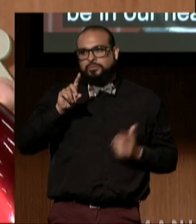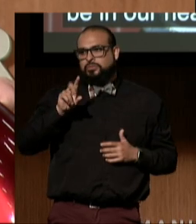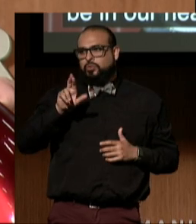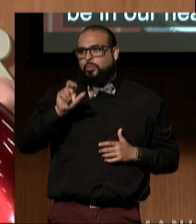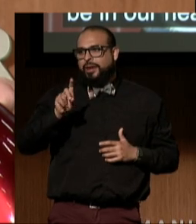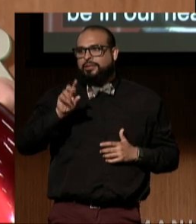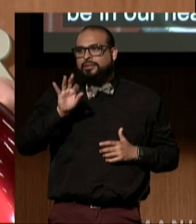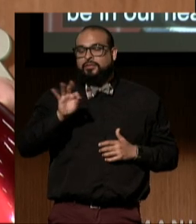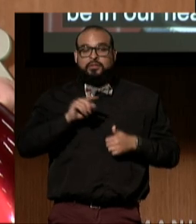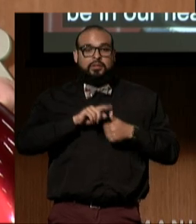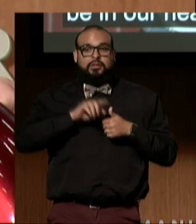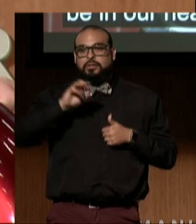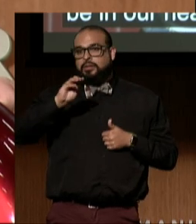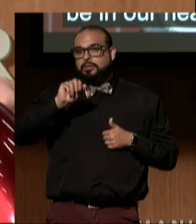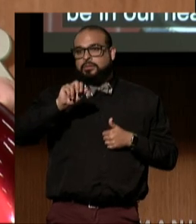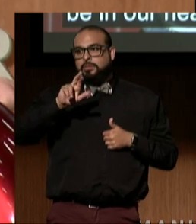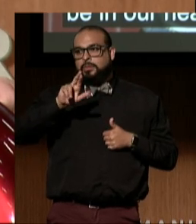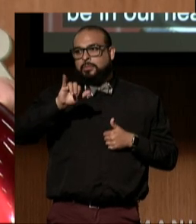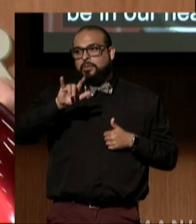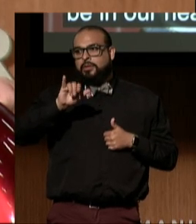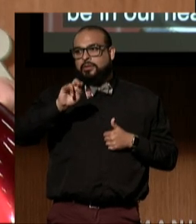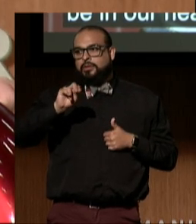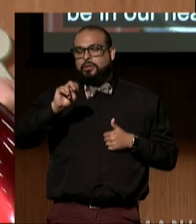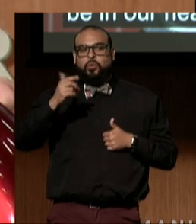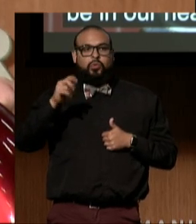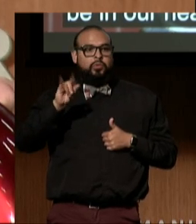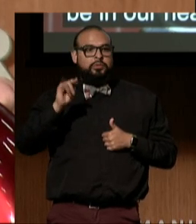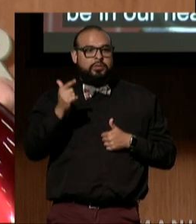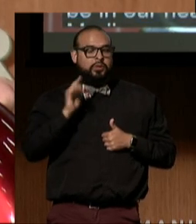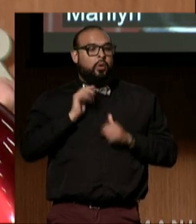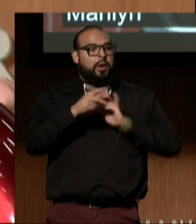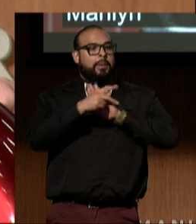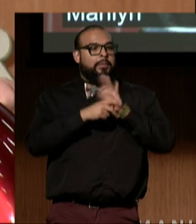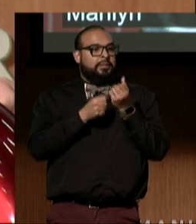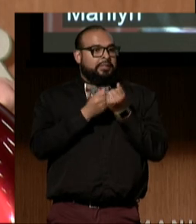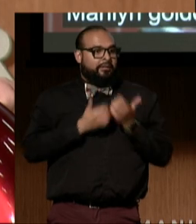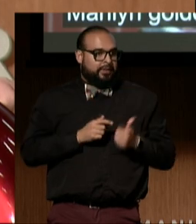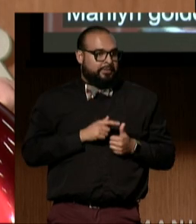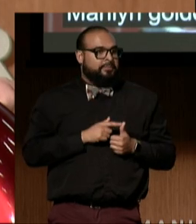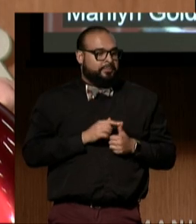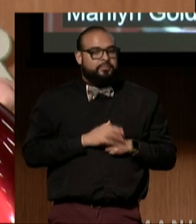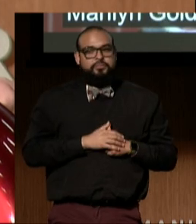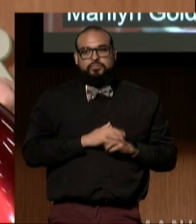Marilyn Golden, our policy advocate. (audience whooping) (audience applauding)